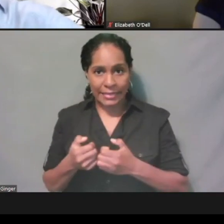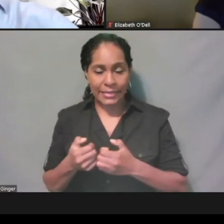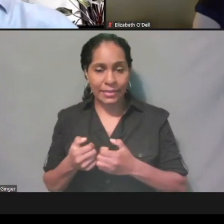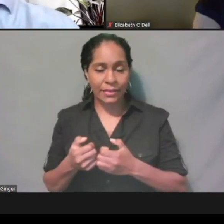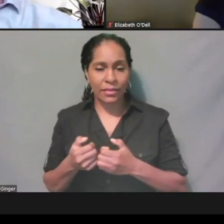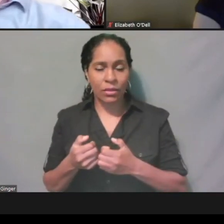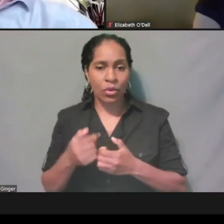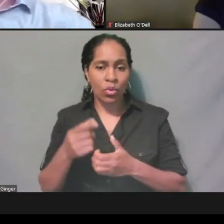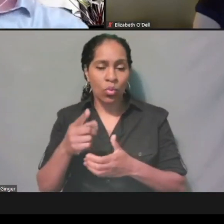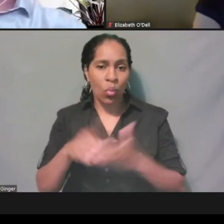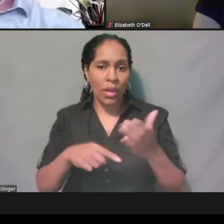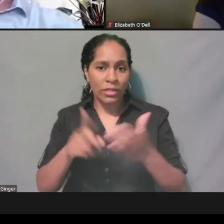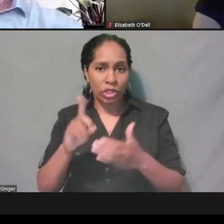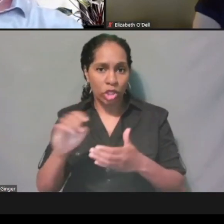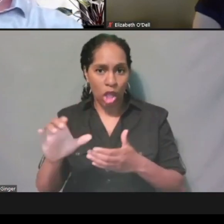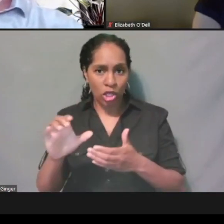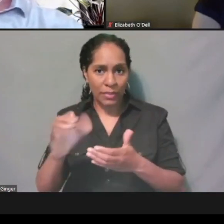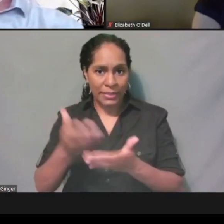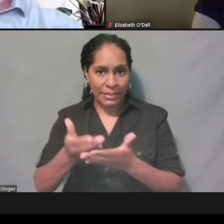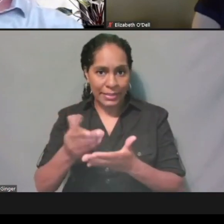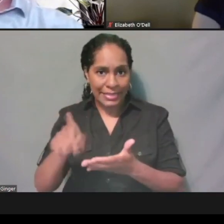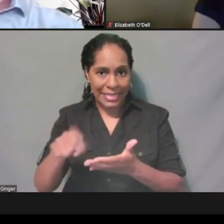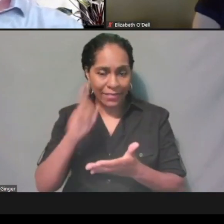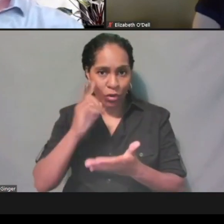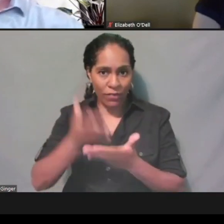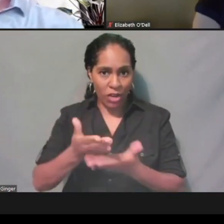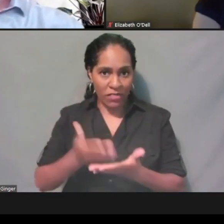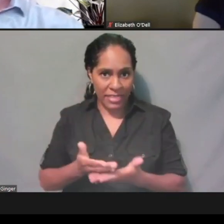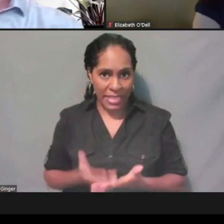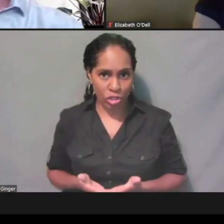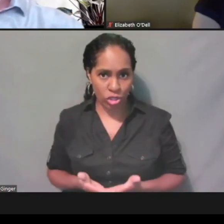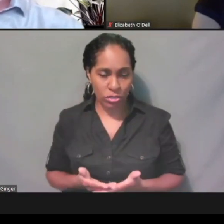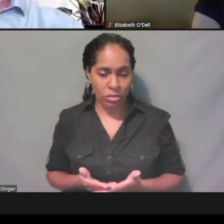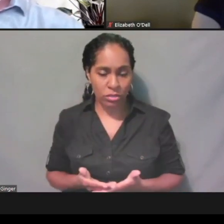Would this just be if they have signed up for those alerts?